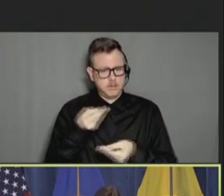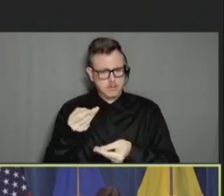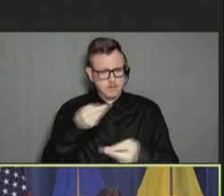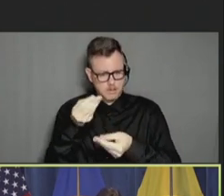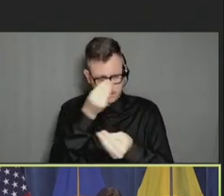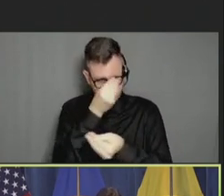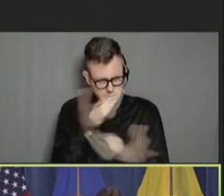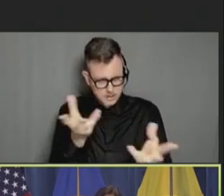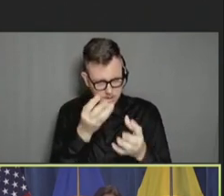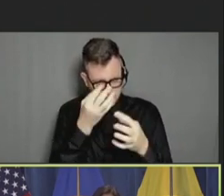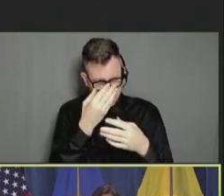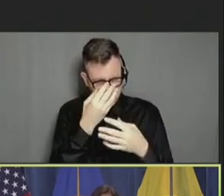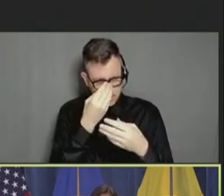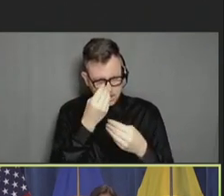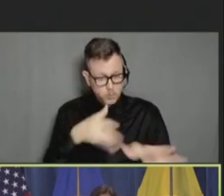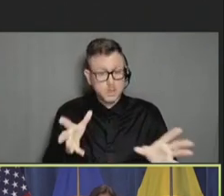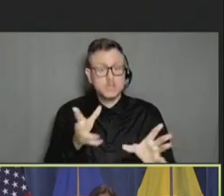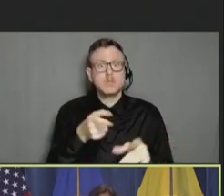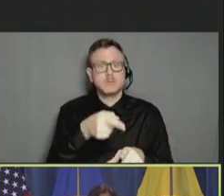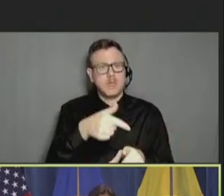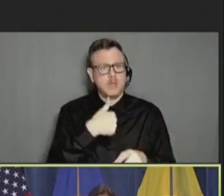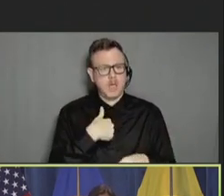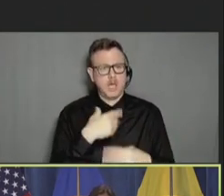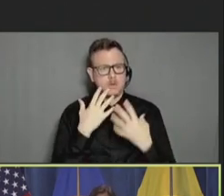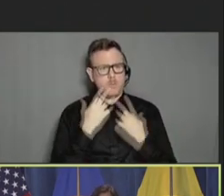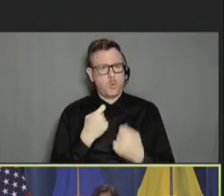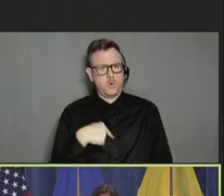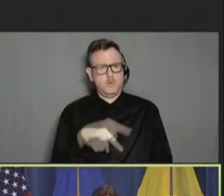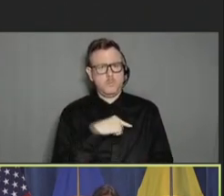very dear. Public health officials, a little bit less so.